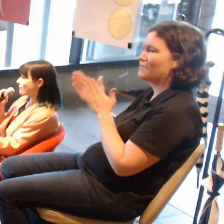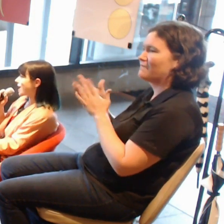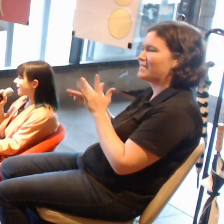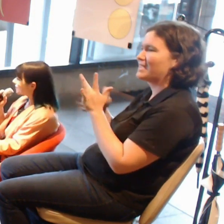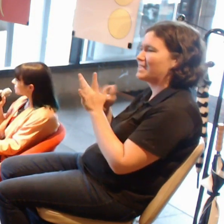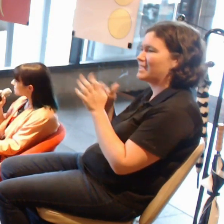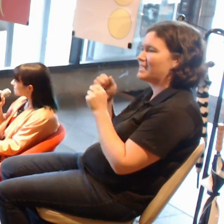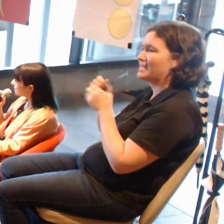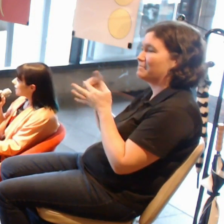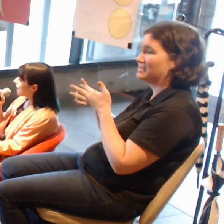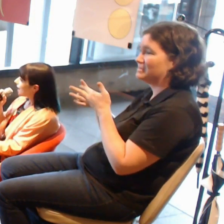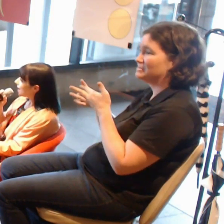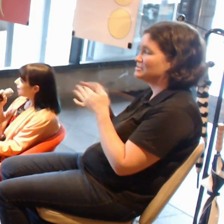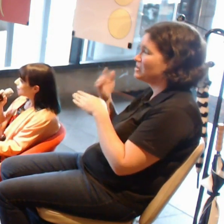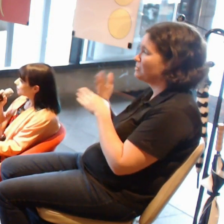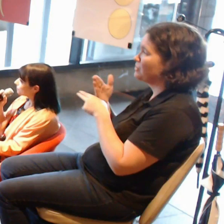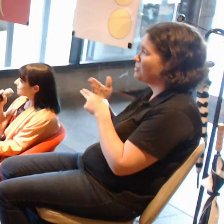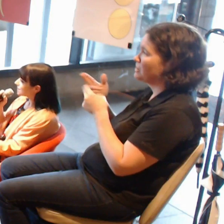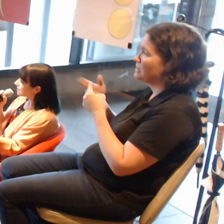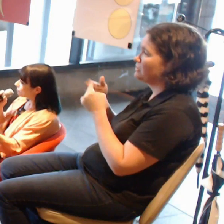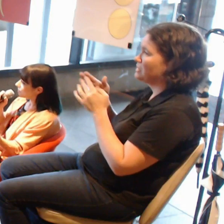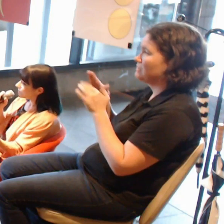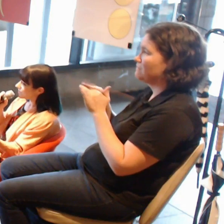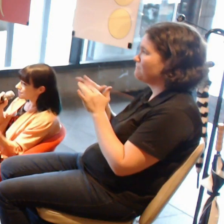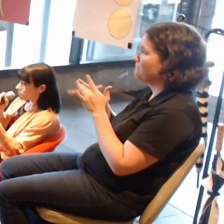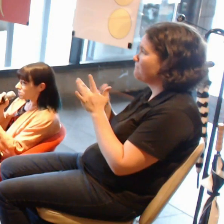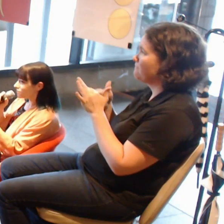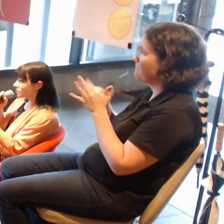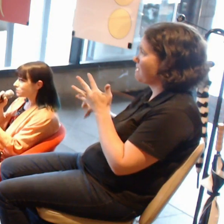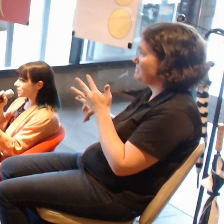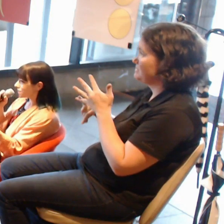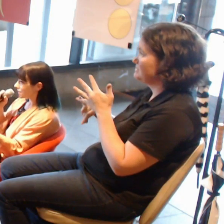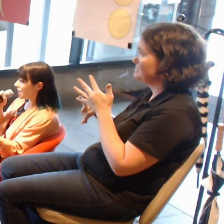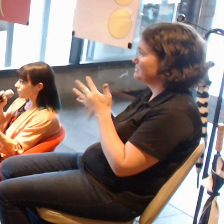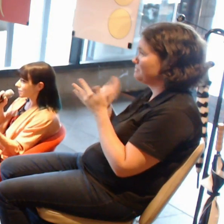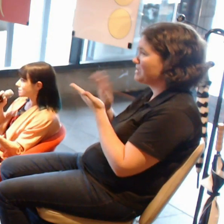The delivery is somewhat different but the artwork is the file.